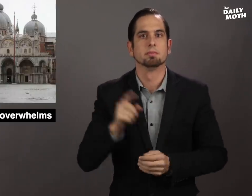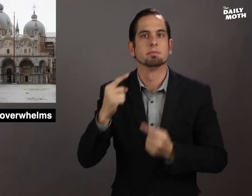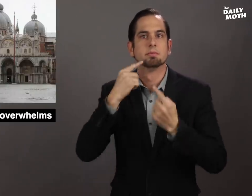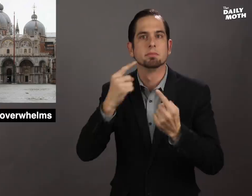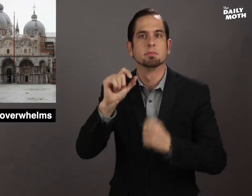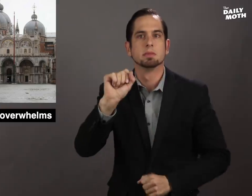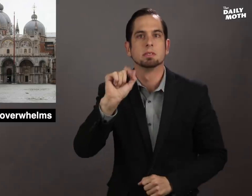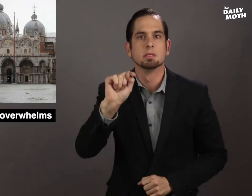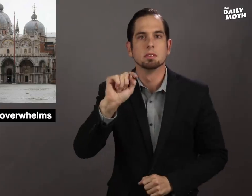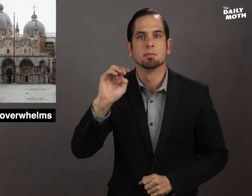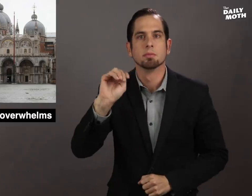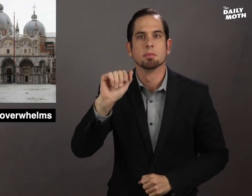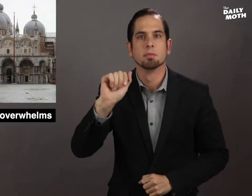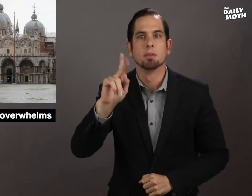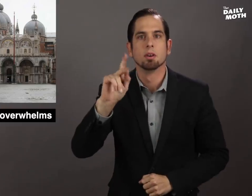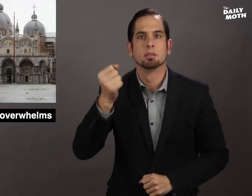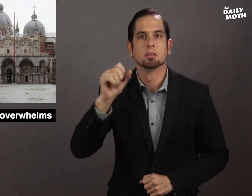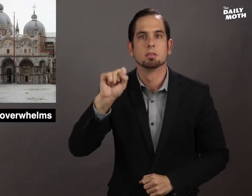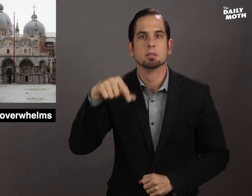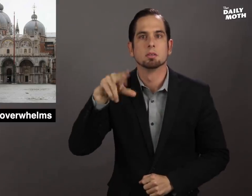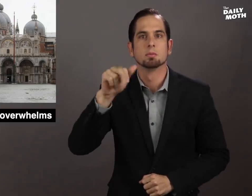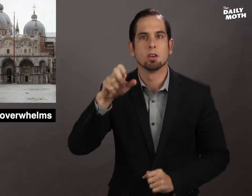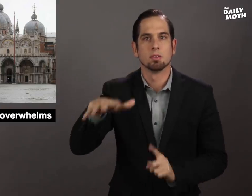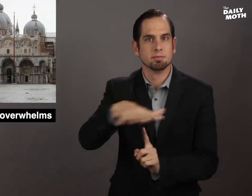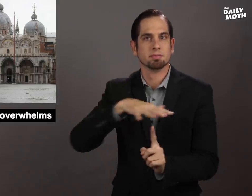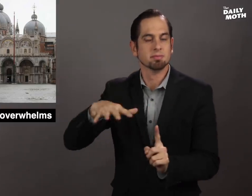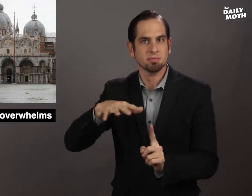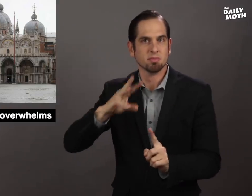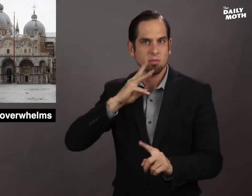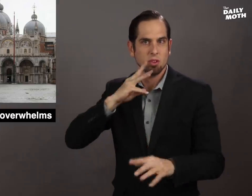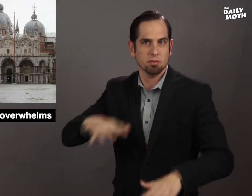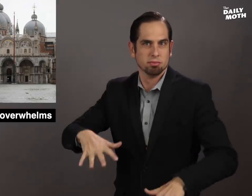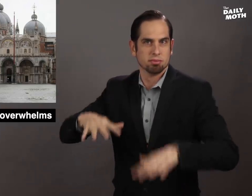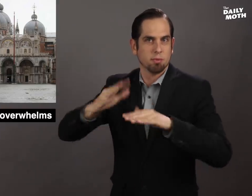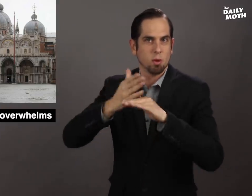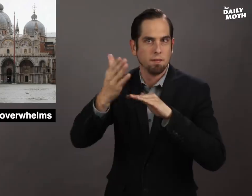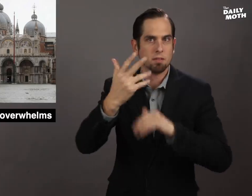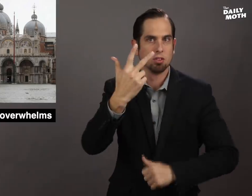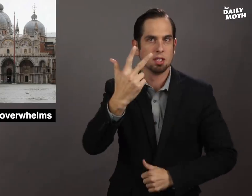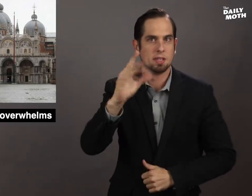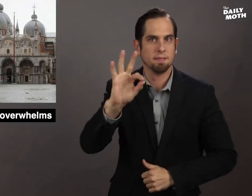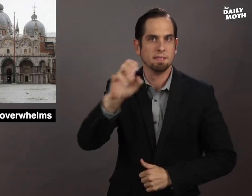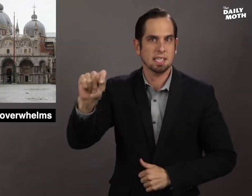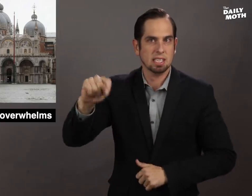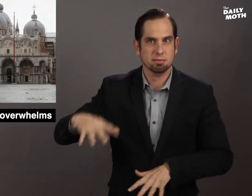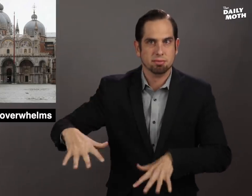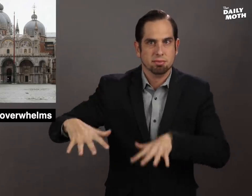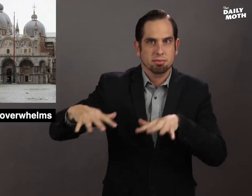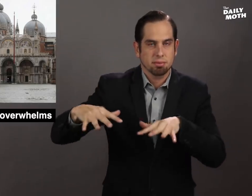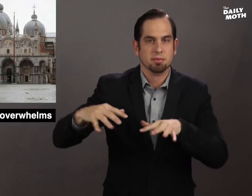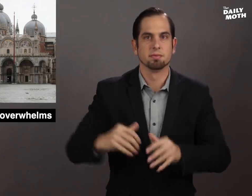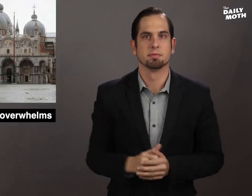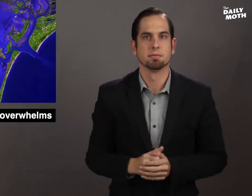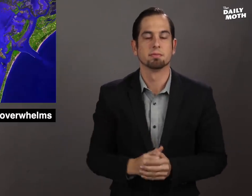St. Mark's Square was submerged by over three feet of water.